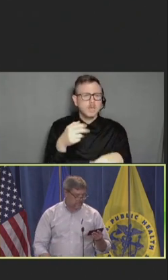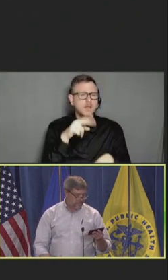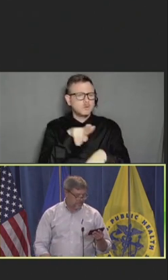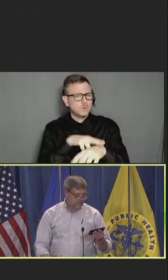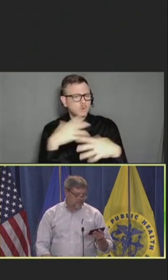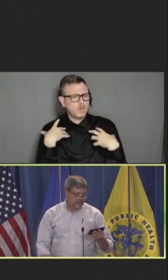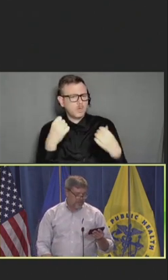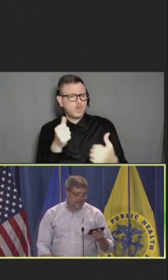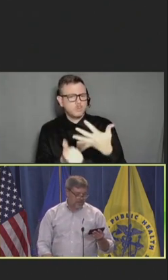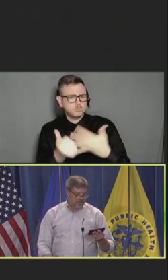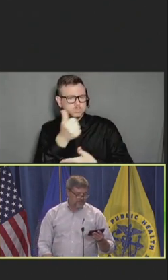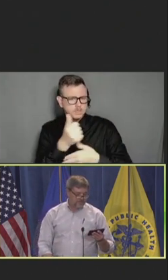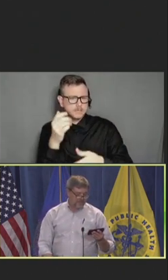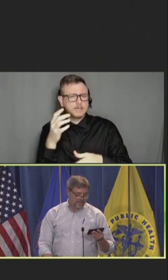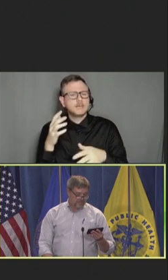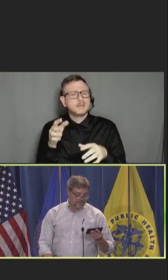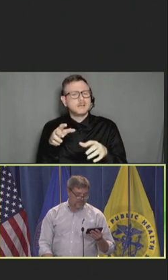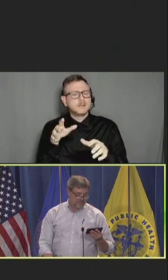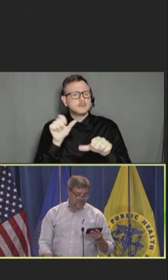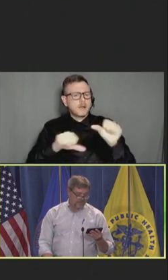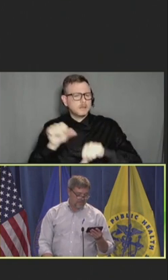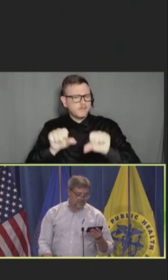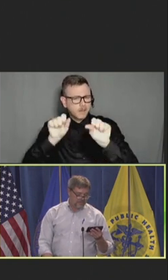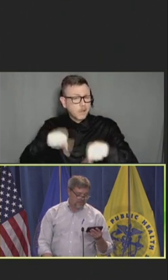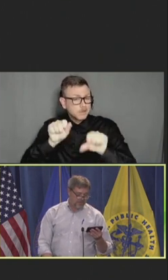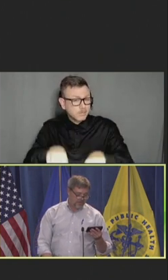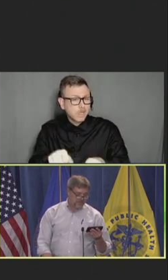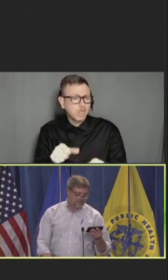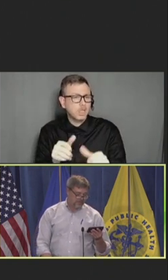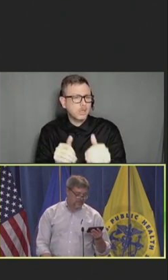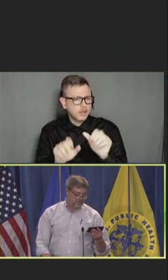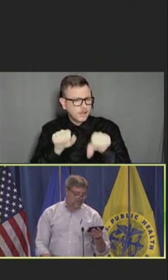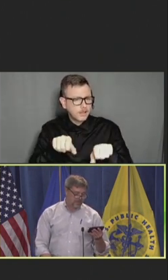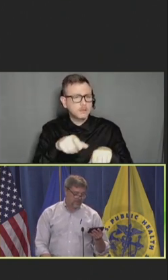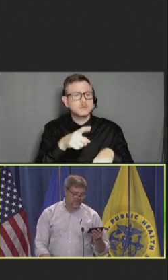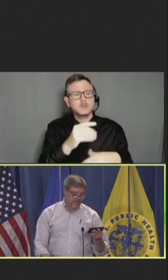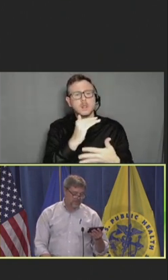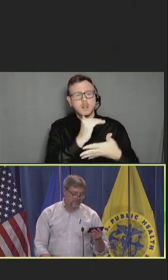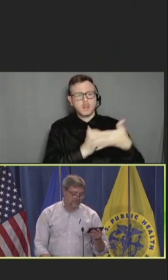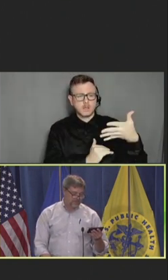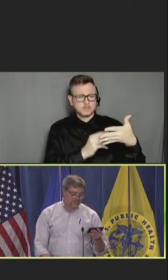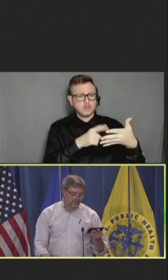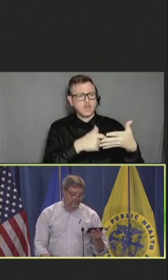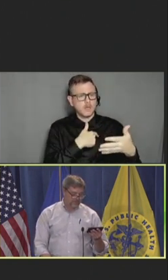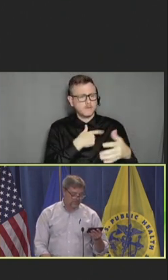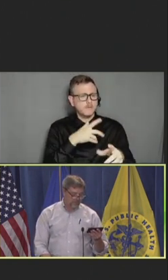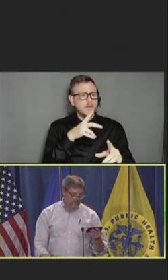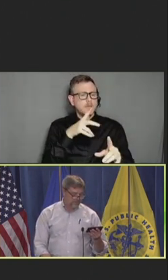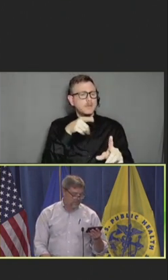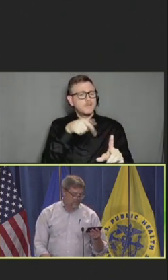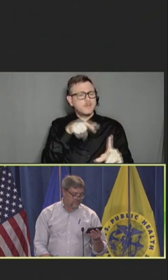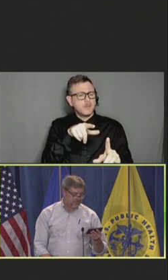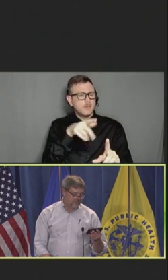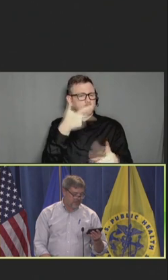A list of vaccination innovation priorities, including target antigens, molecular platforms,